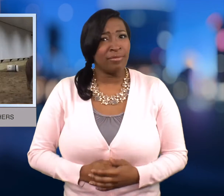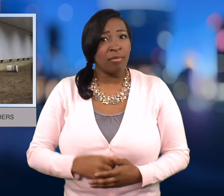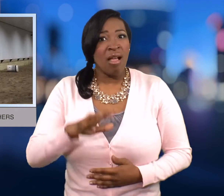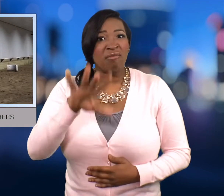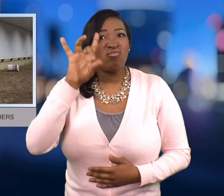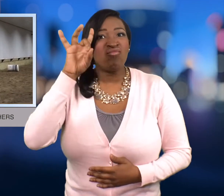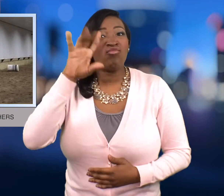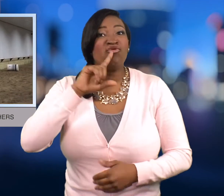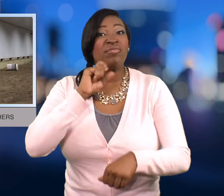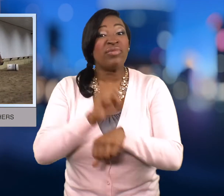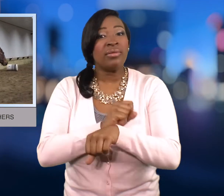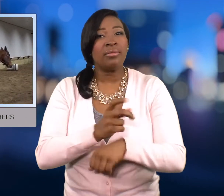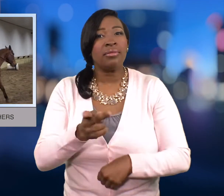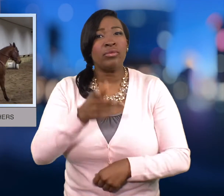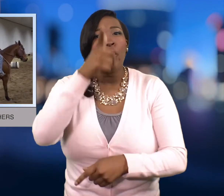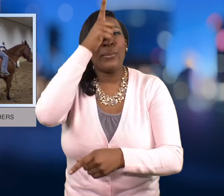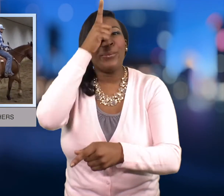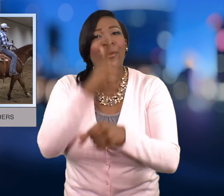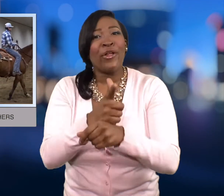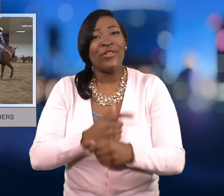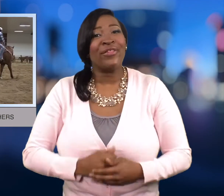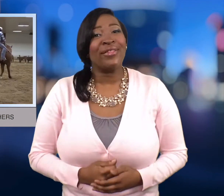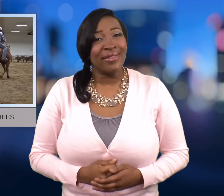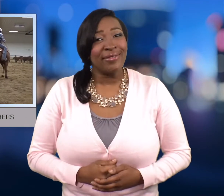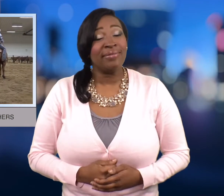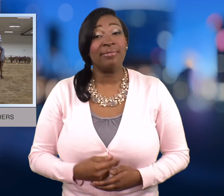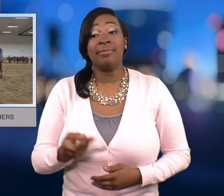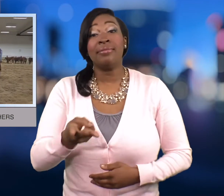They are actually brothers!